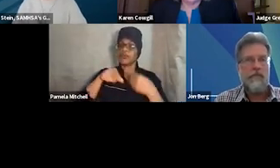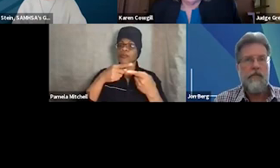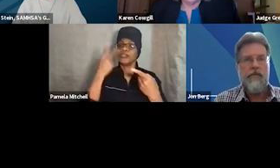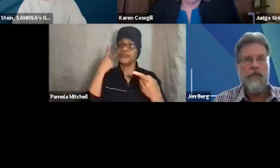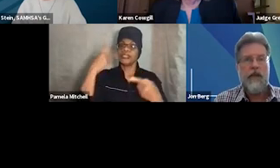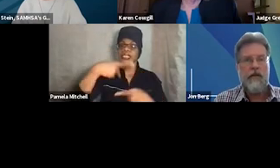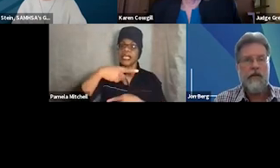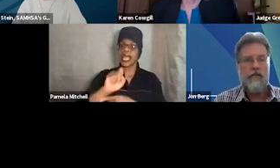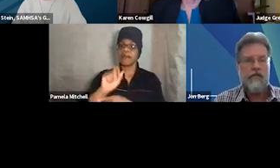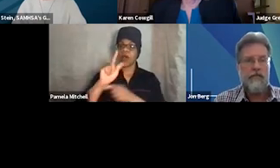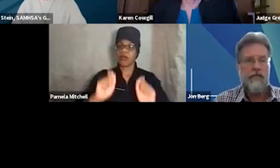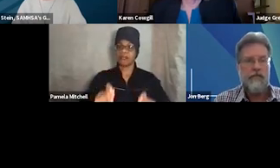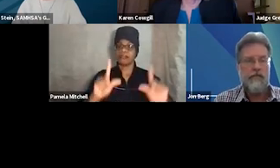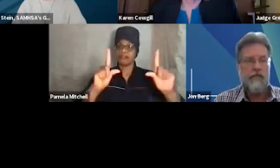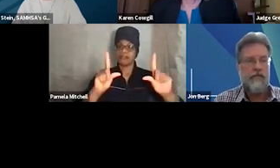simply select and submit your response.